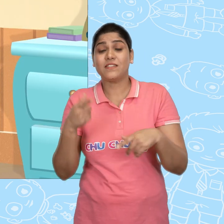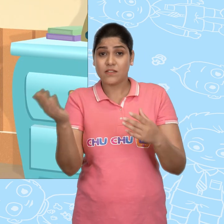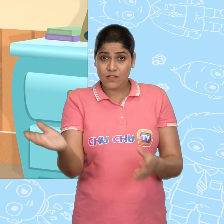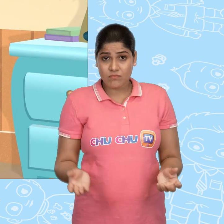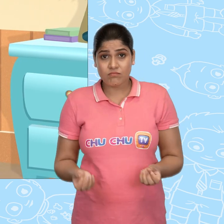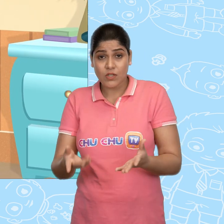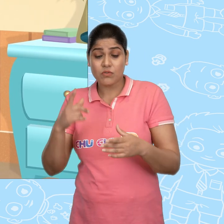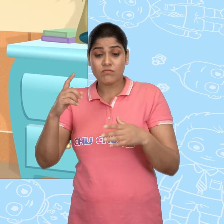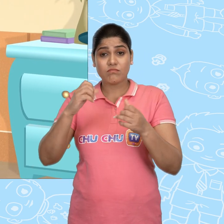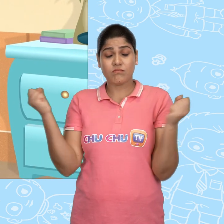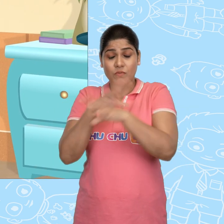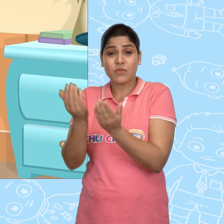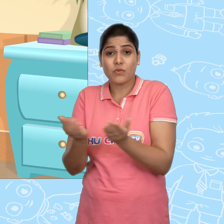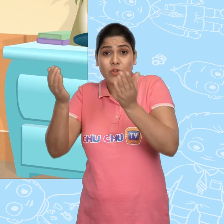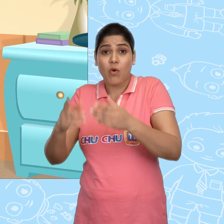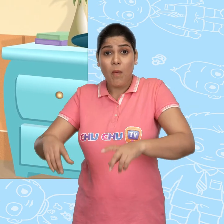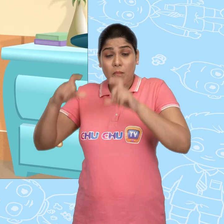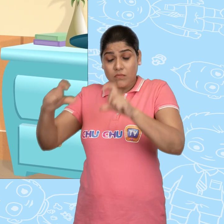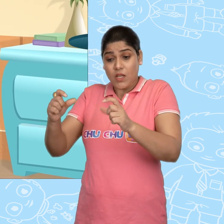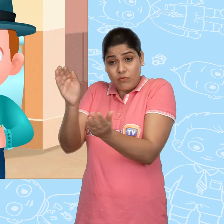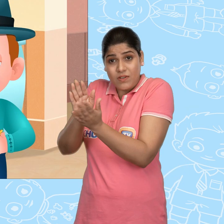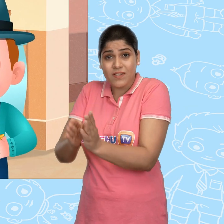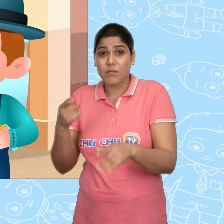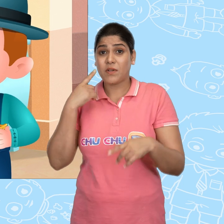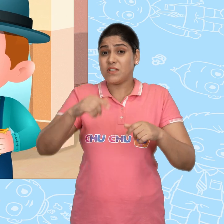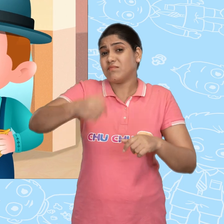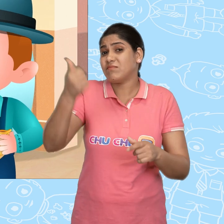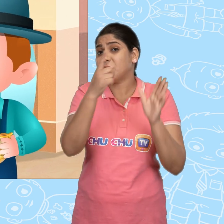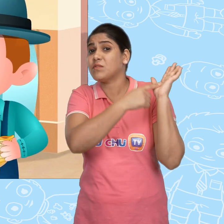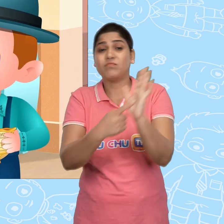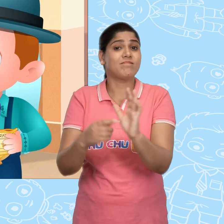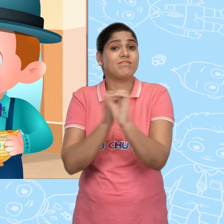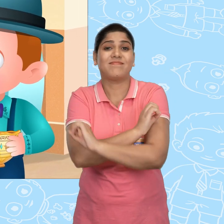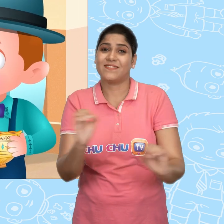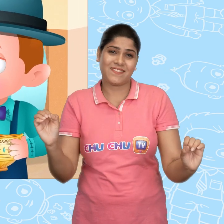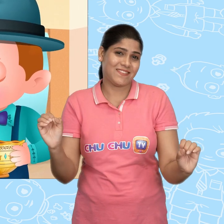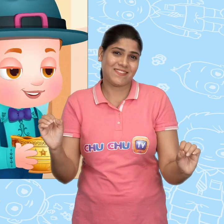Let's take extra special care of the magic bowl now and never show it to anyone.